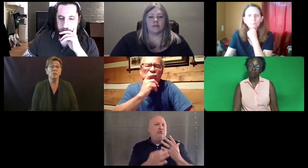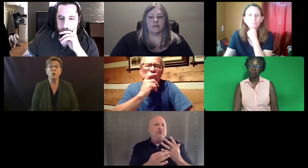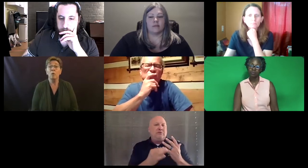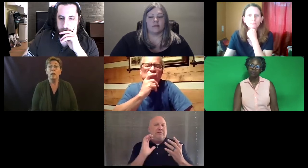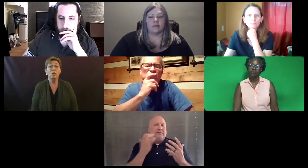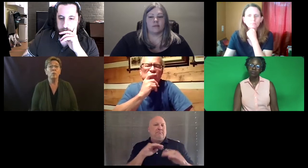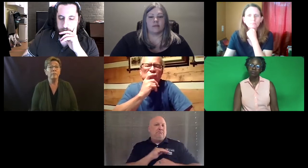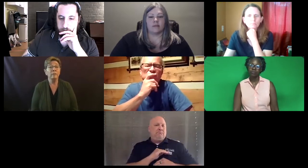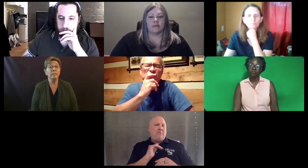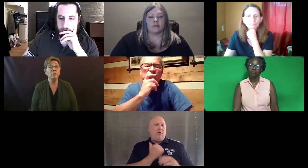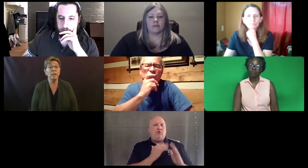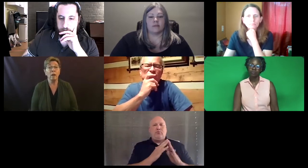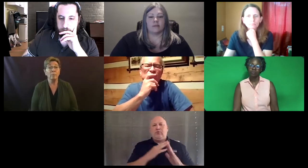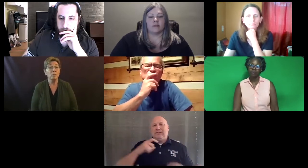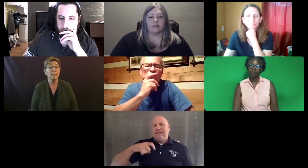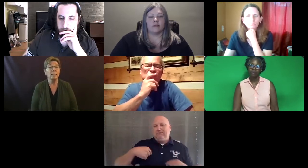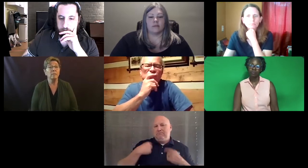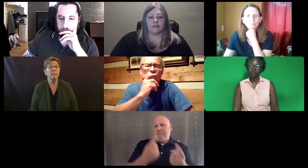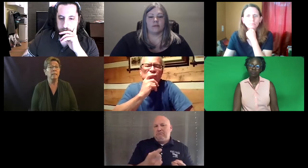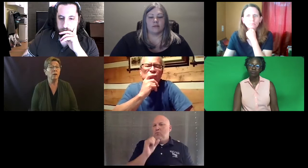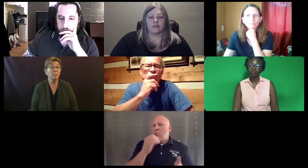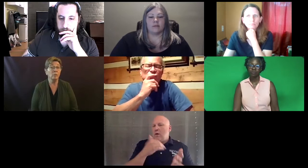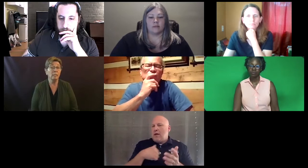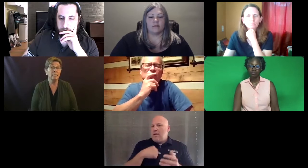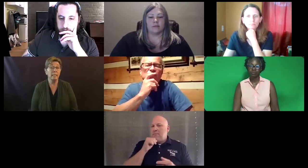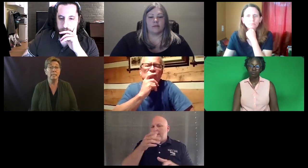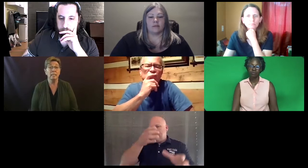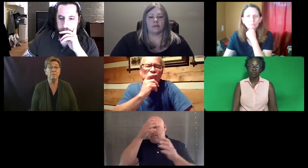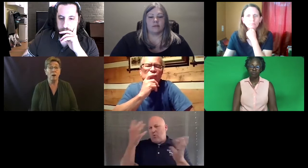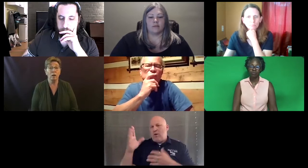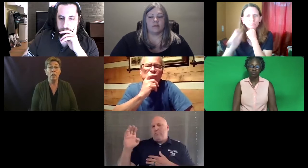So we've considered other options that seem to meet our communities needs thus far.